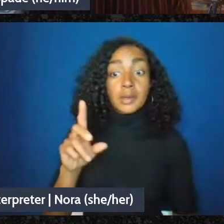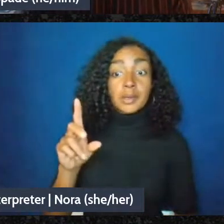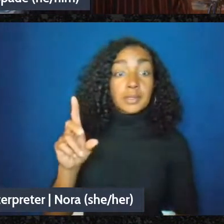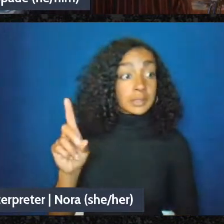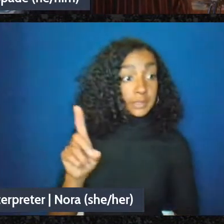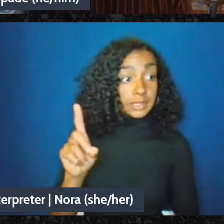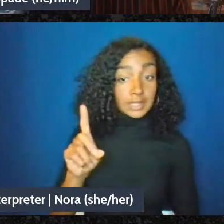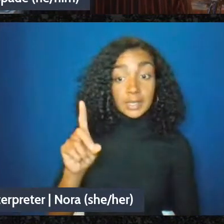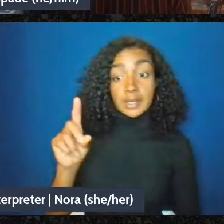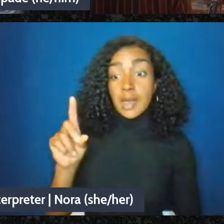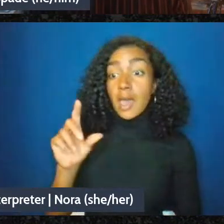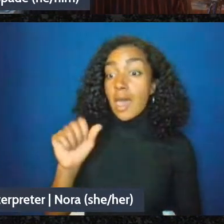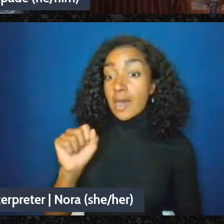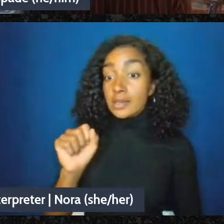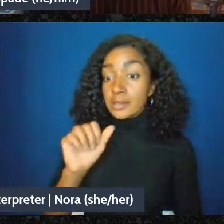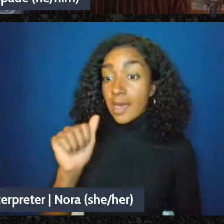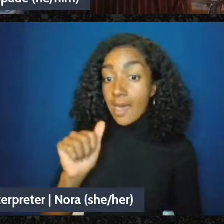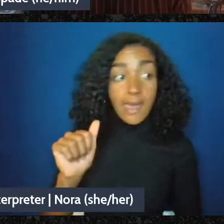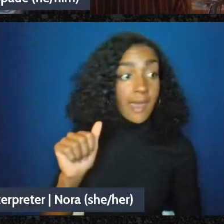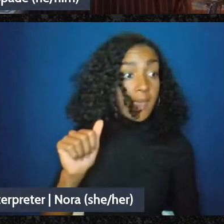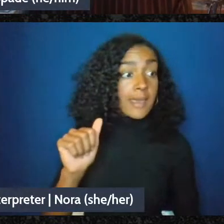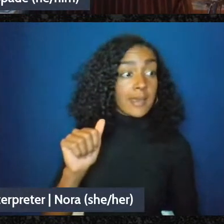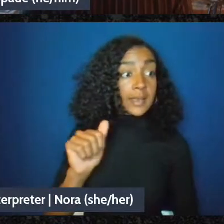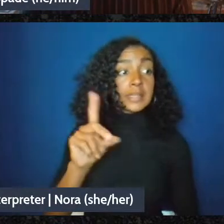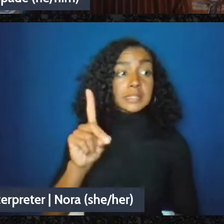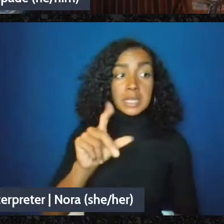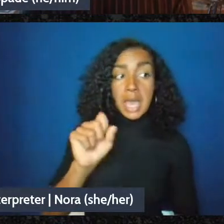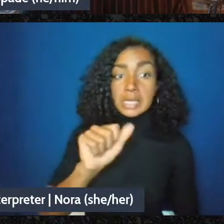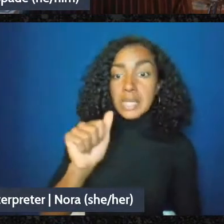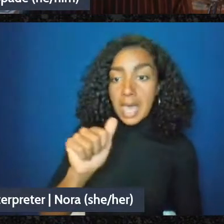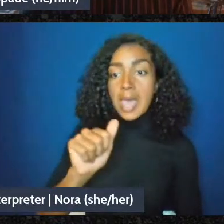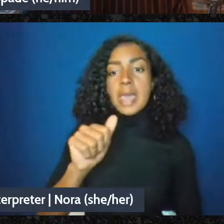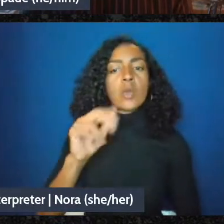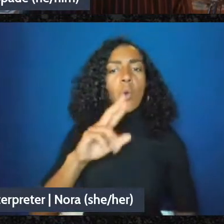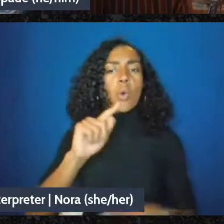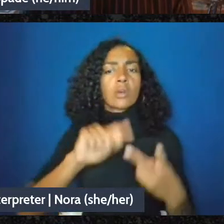where there's a centralized they're not as far as I know, but you could imagine like a centralized